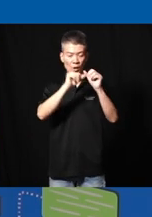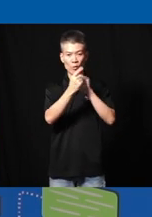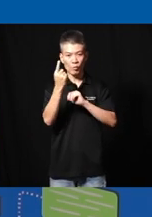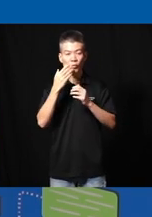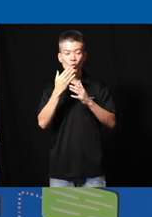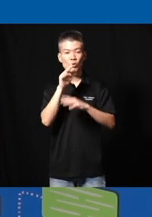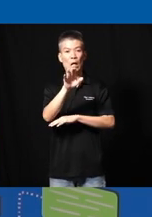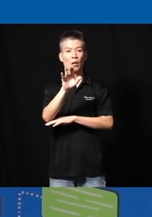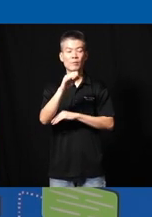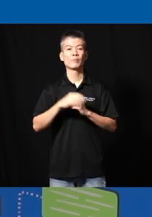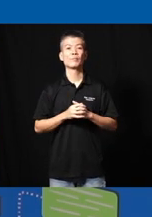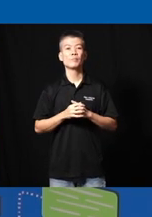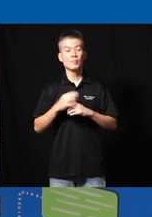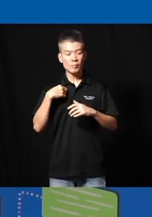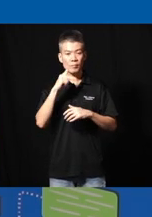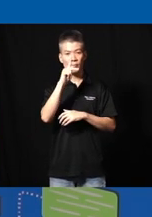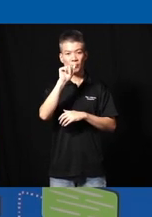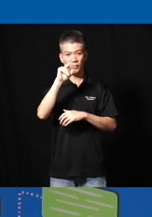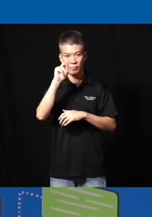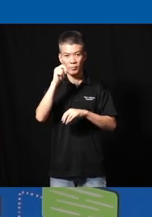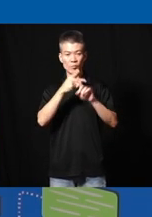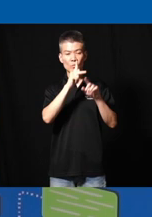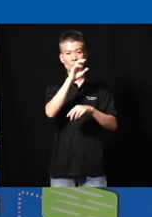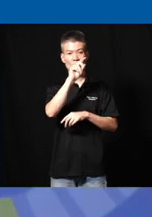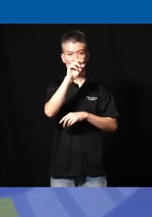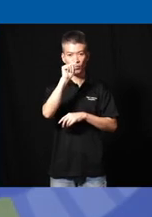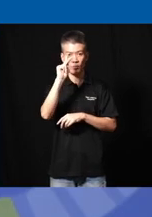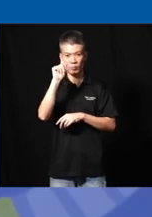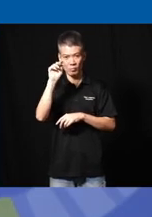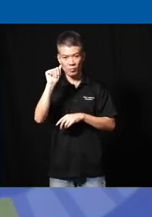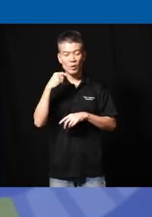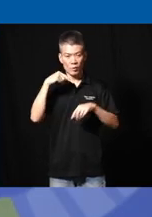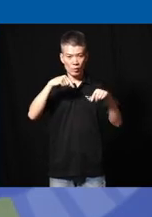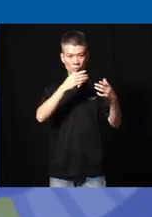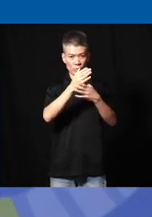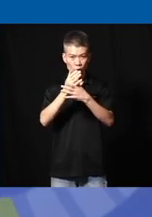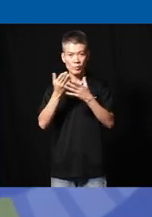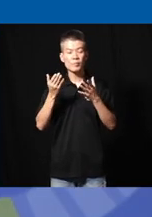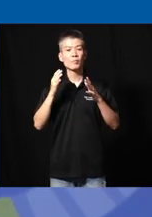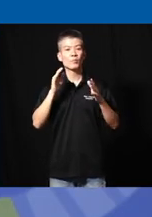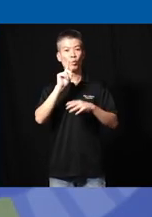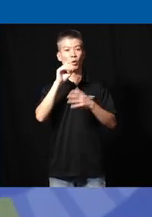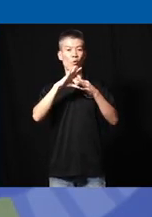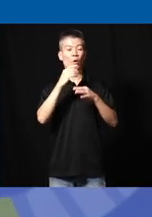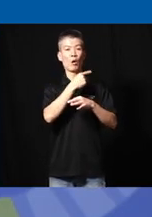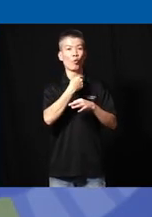good afternoon so uh I'm Kiran from kakita and today I would like to share on one of our uh